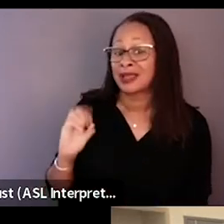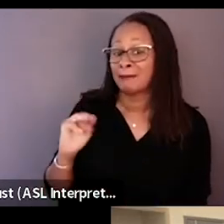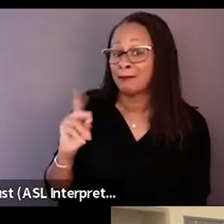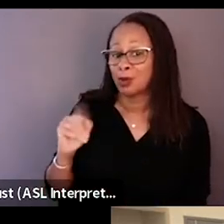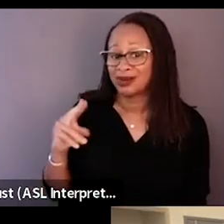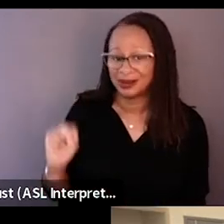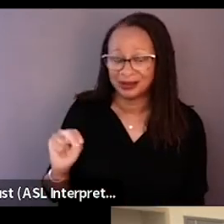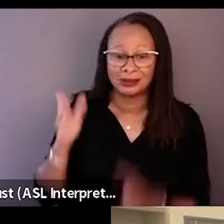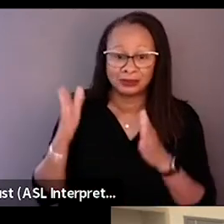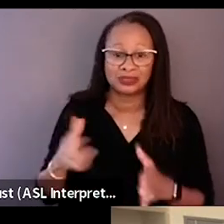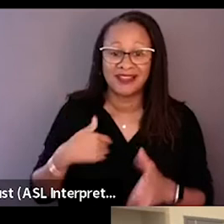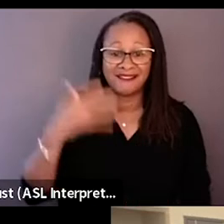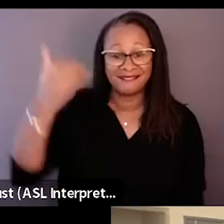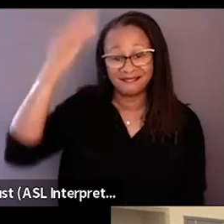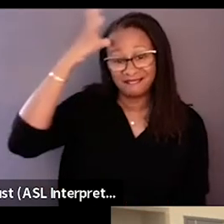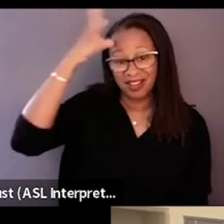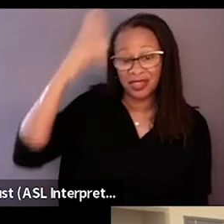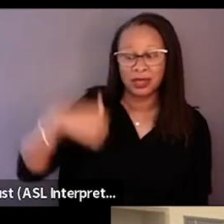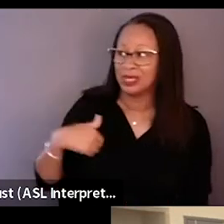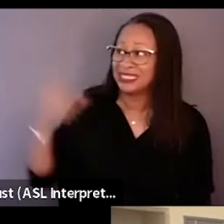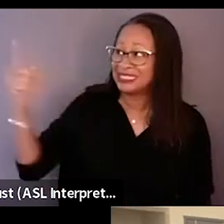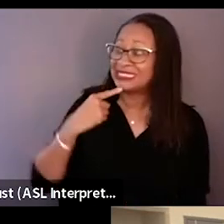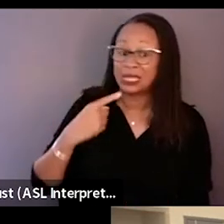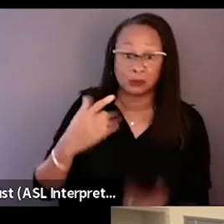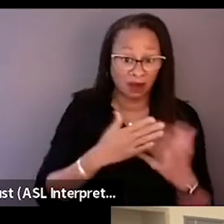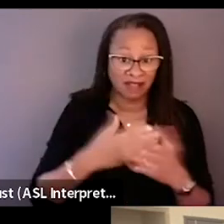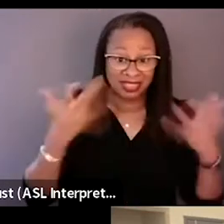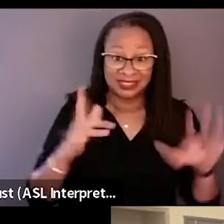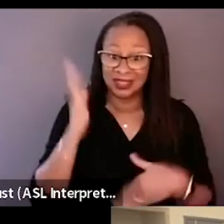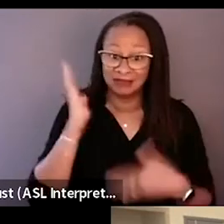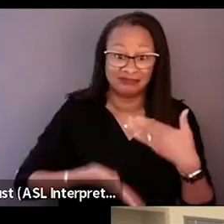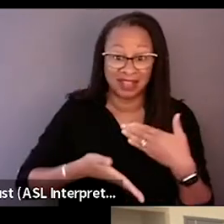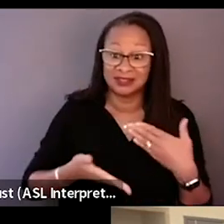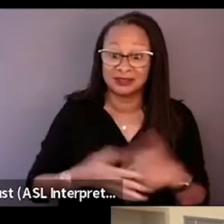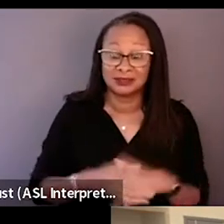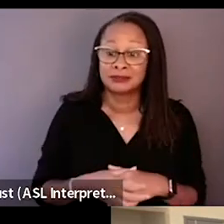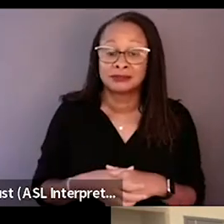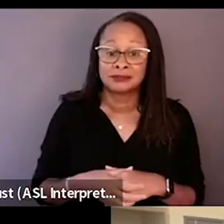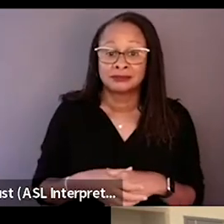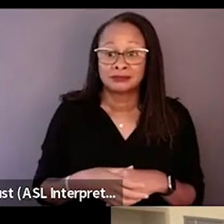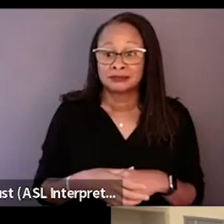I have a father that whatever he said go, when my dad say it was sunny, when it's rain outside,